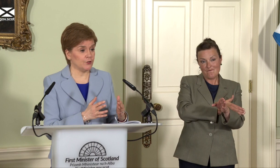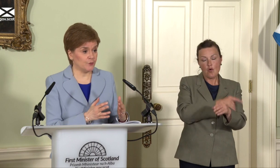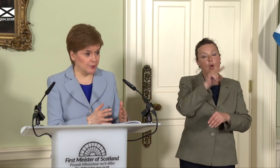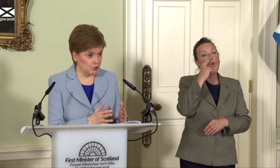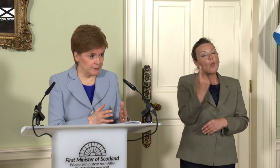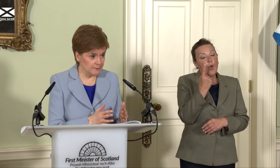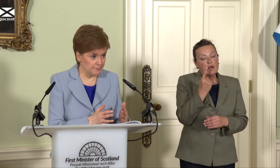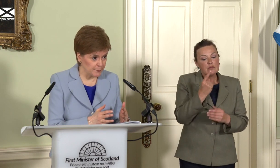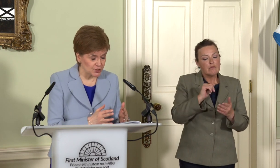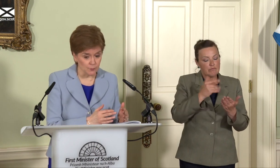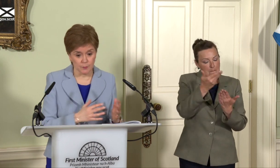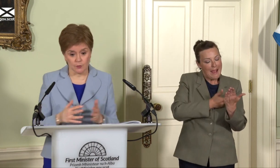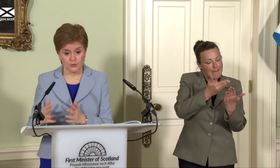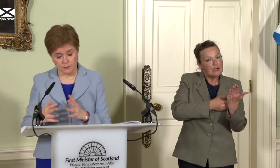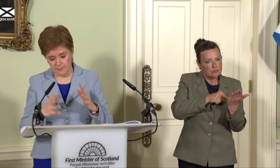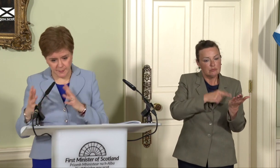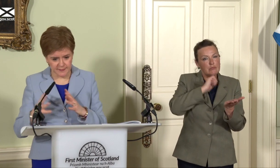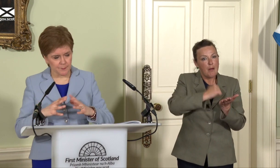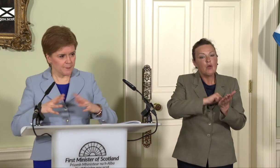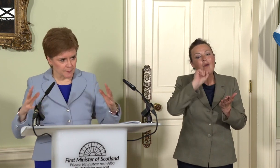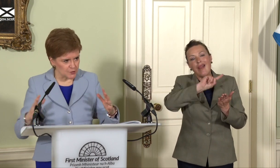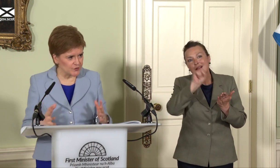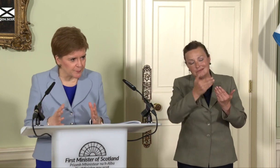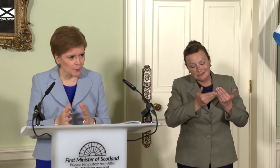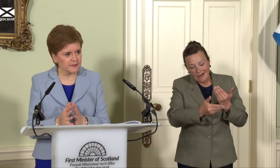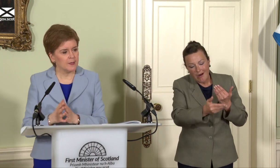European Union membership. We will also… it may be the same paper, it may be two separate ones,